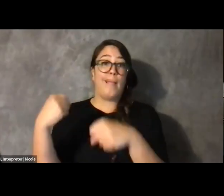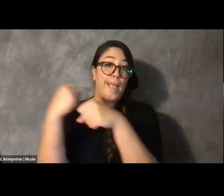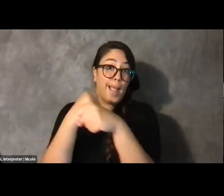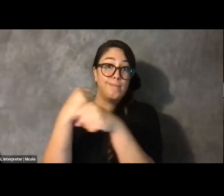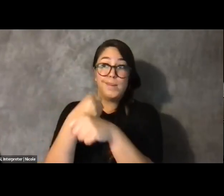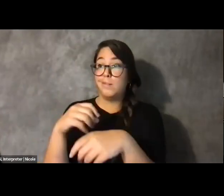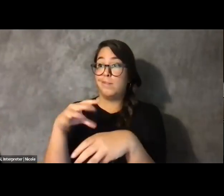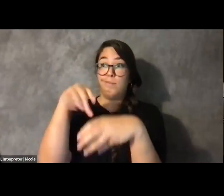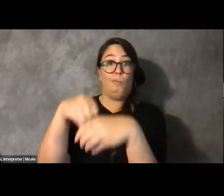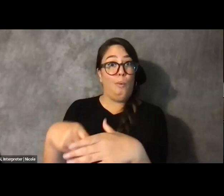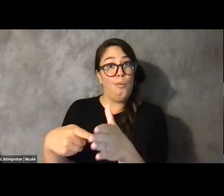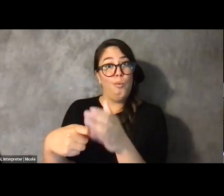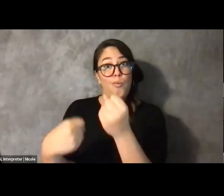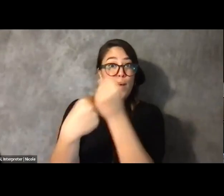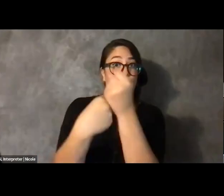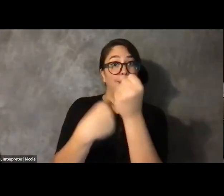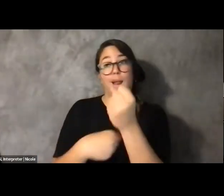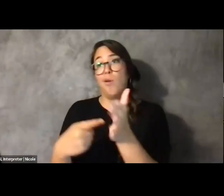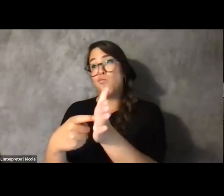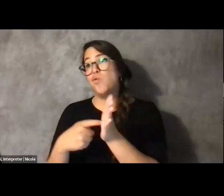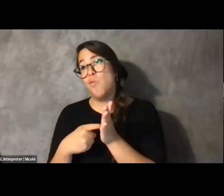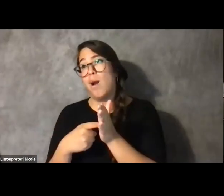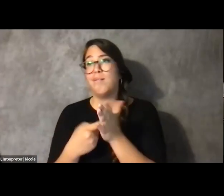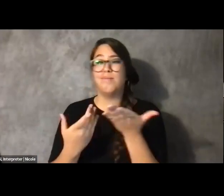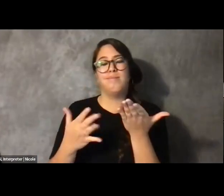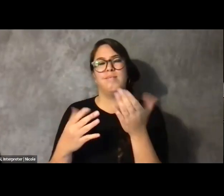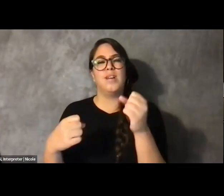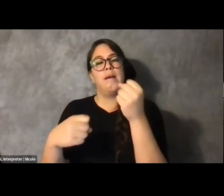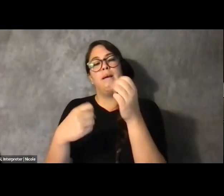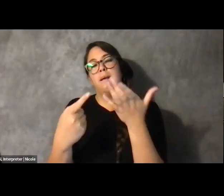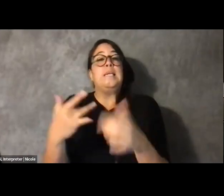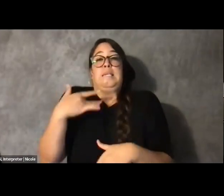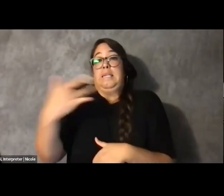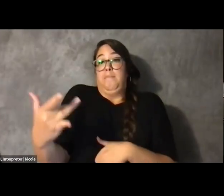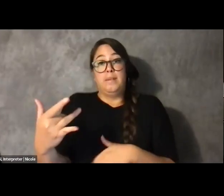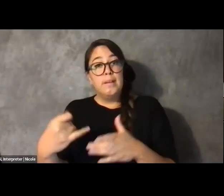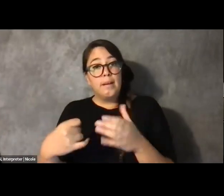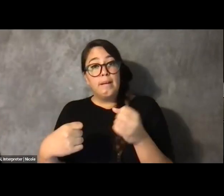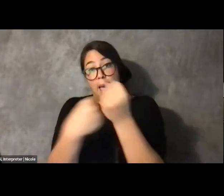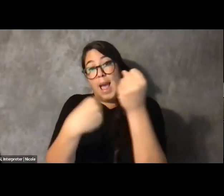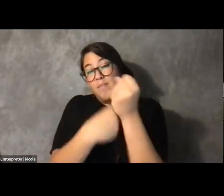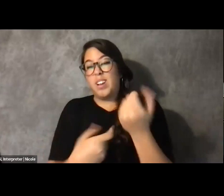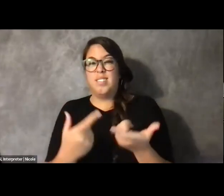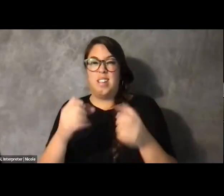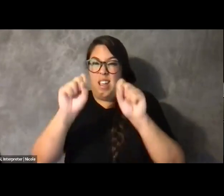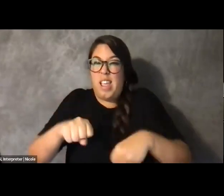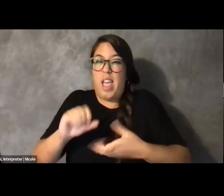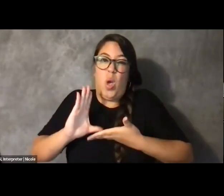somewhat disheartening is that I see so many advocates.